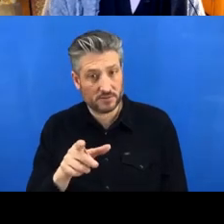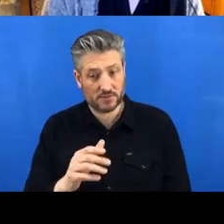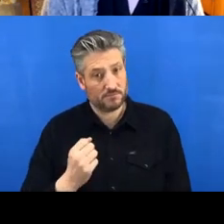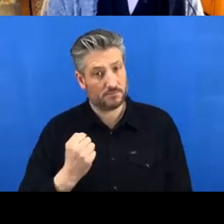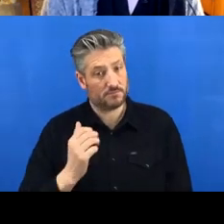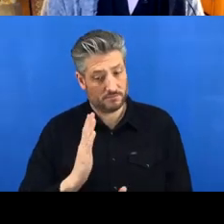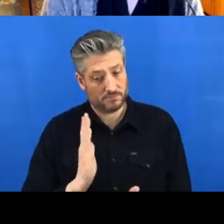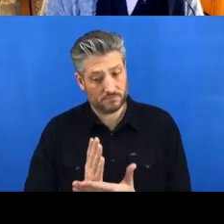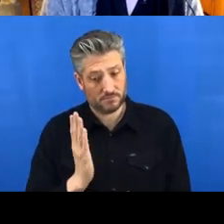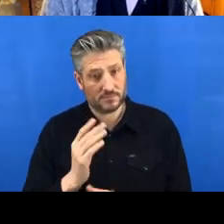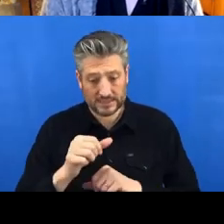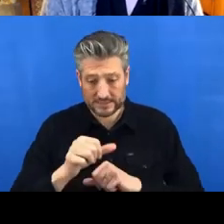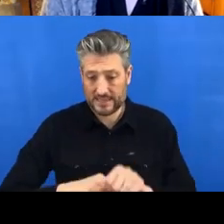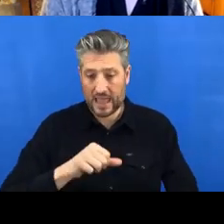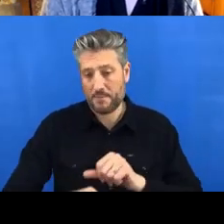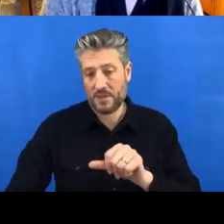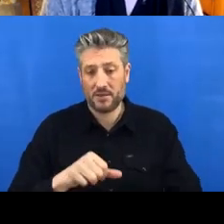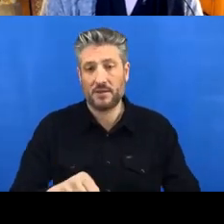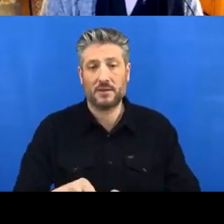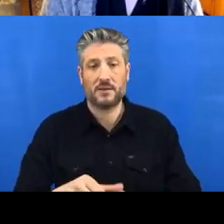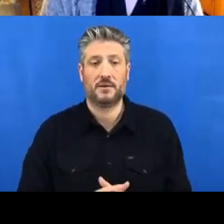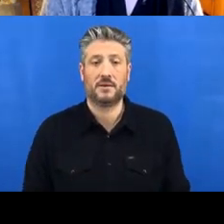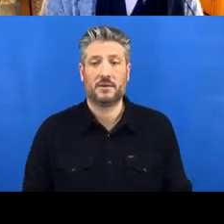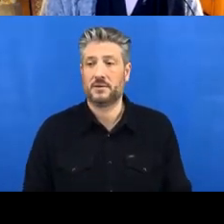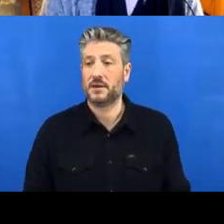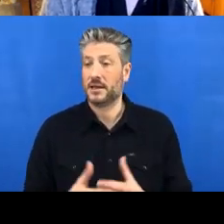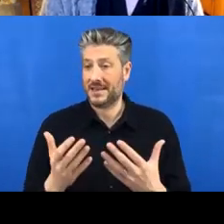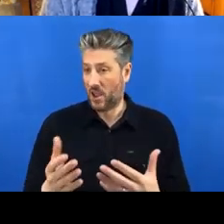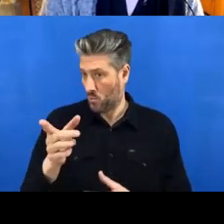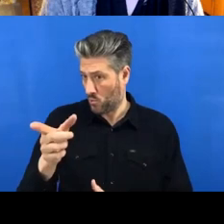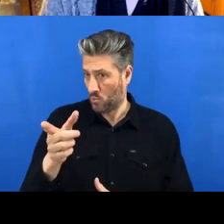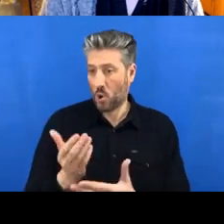I can now refresh this.